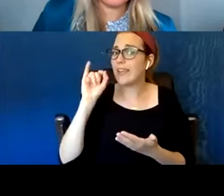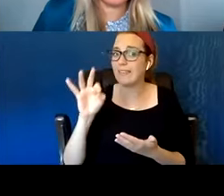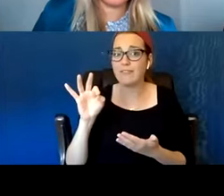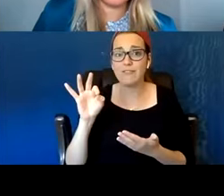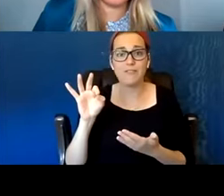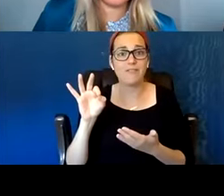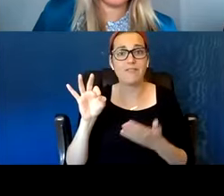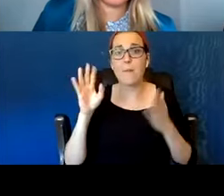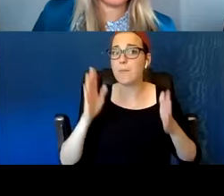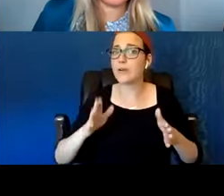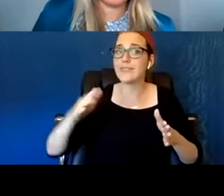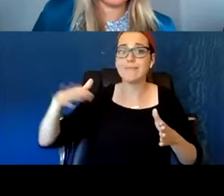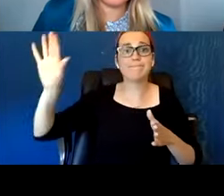and you're doing it the right way.